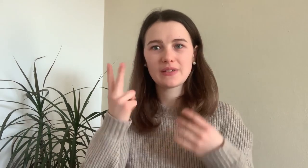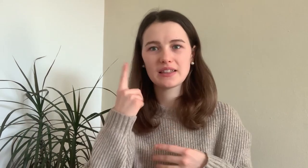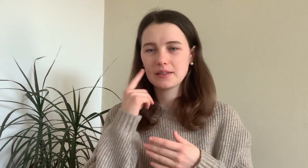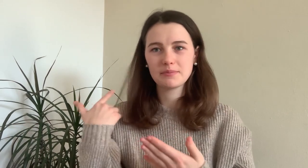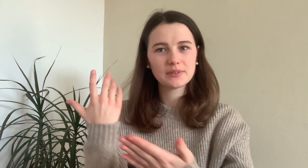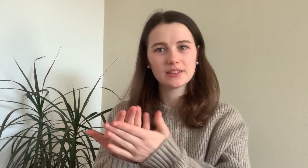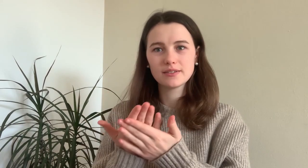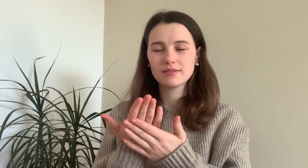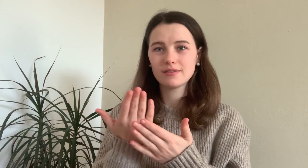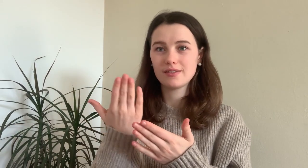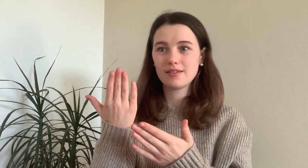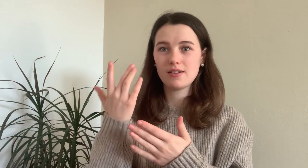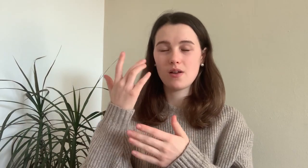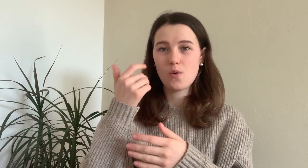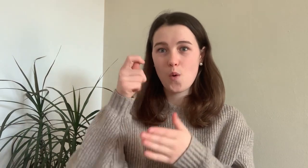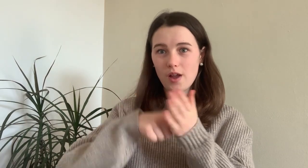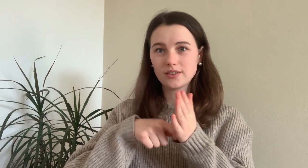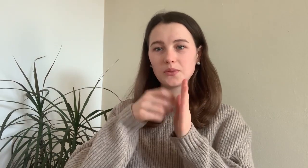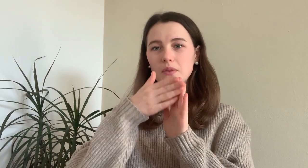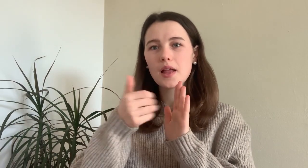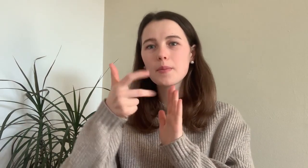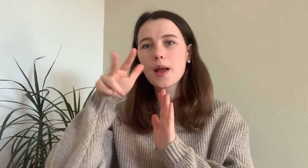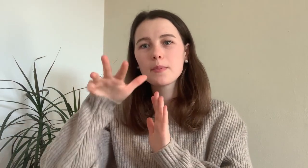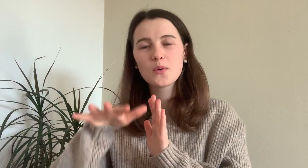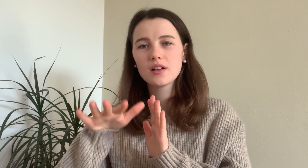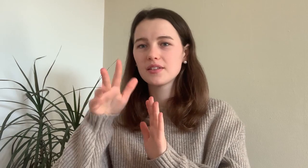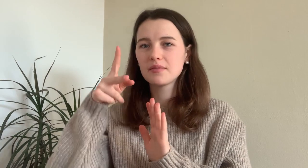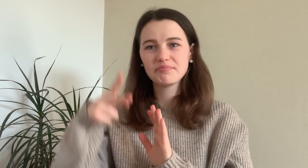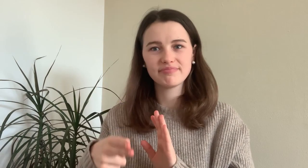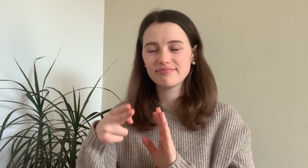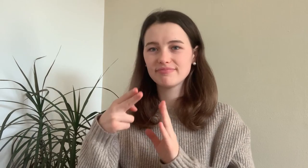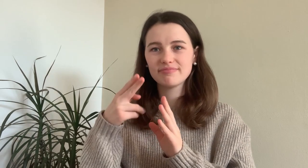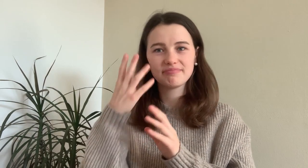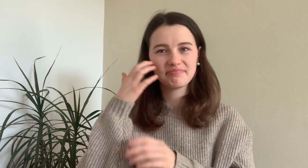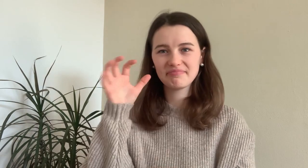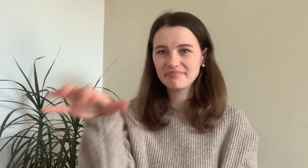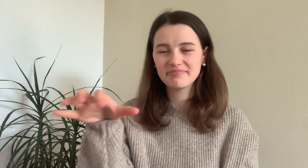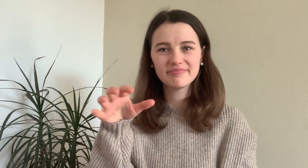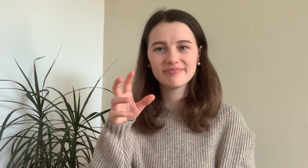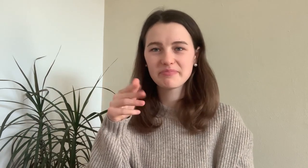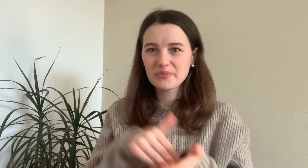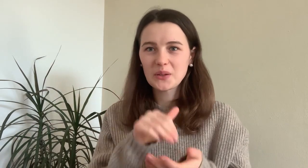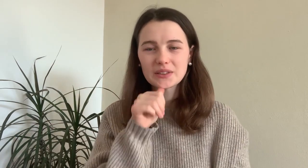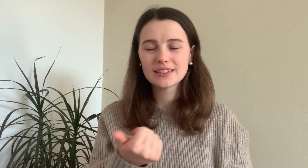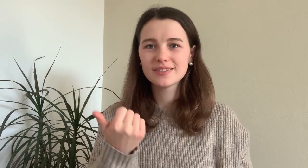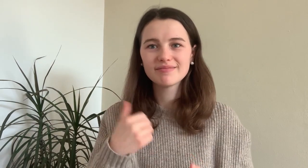I put my right CI 3 months after my surgery away. I don´t need it.